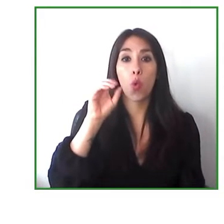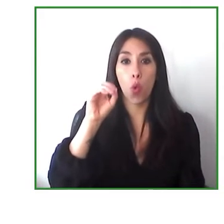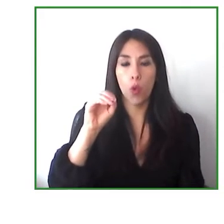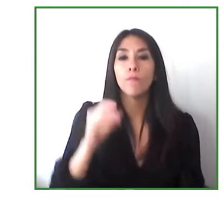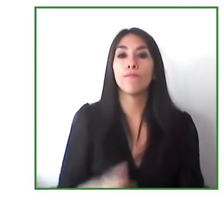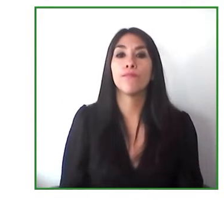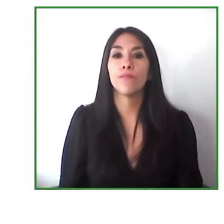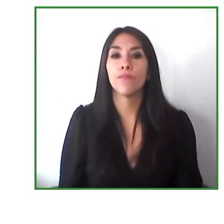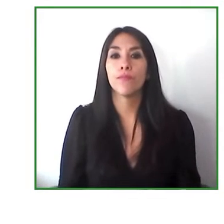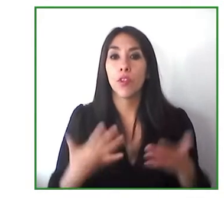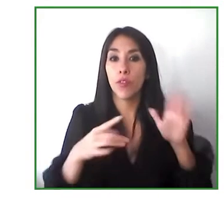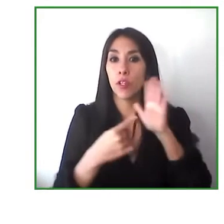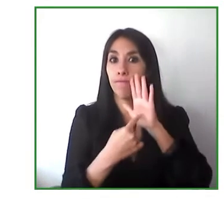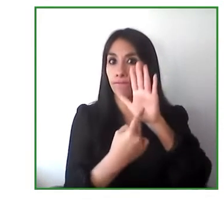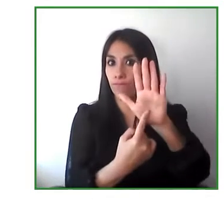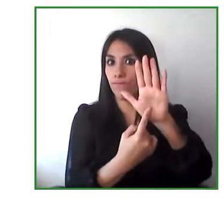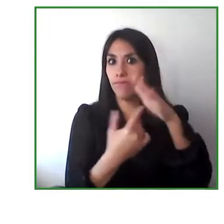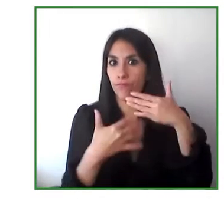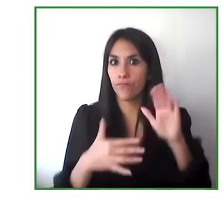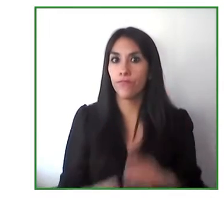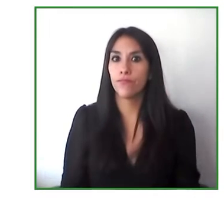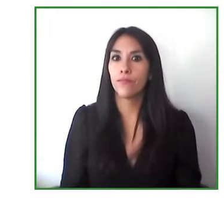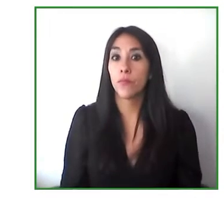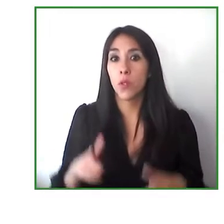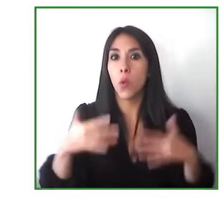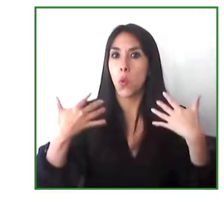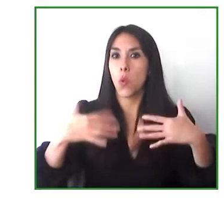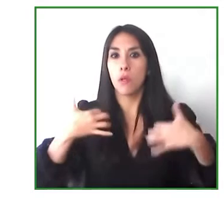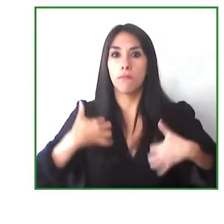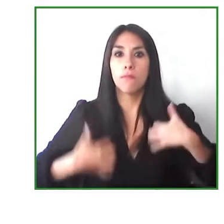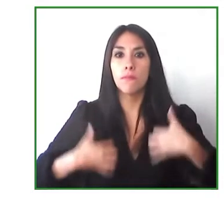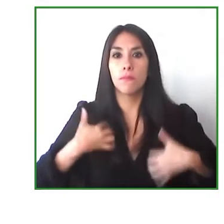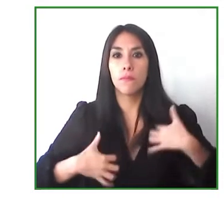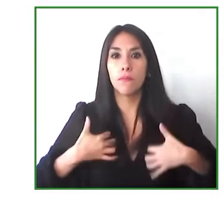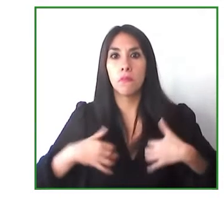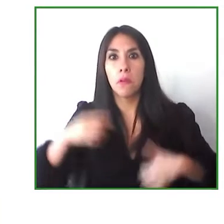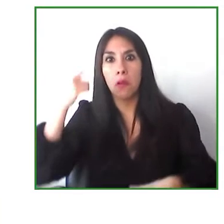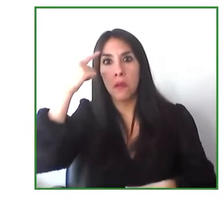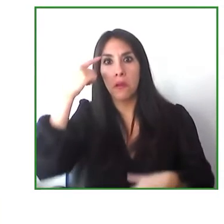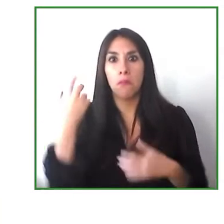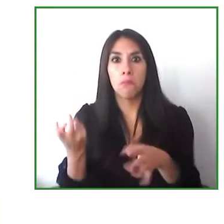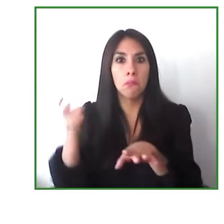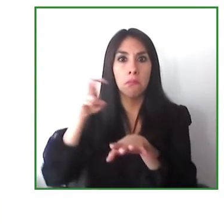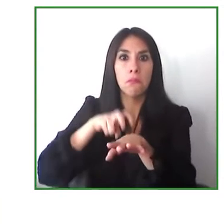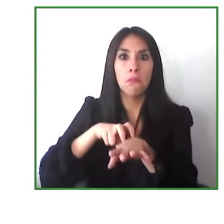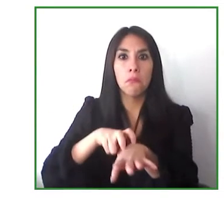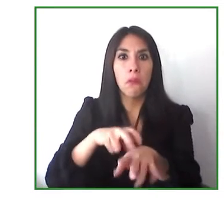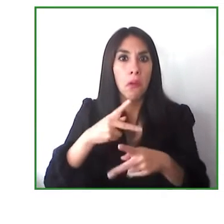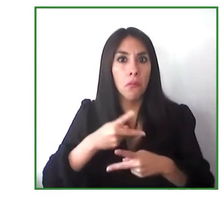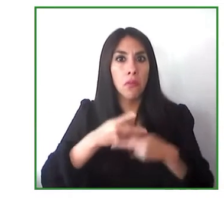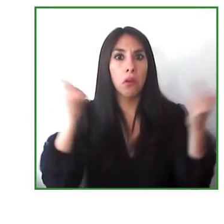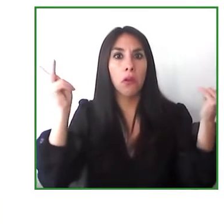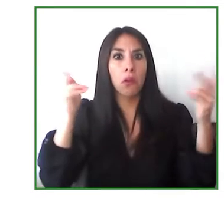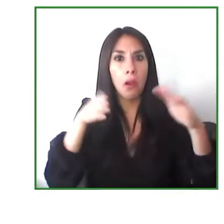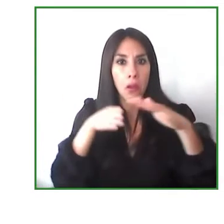us this wonderful program and that is very important for making the accessibility to